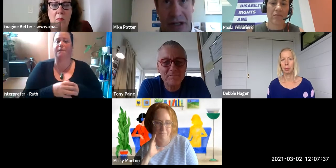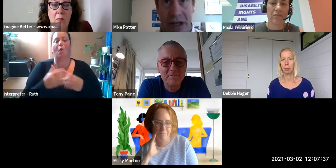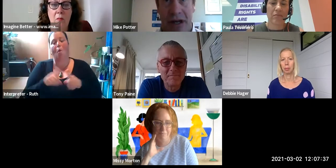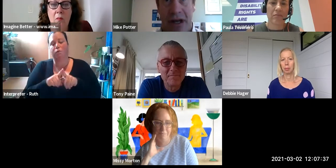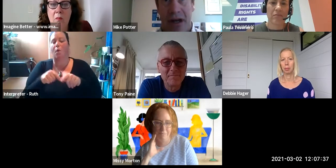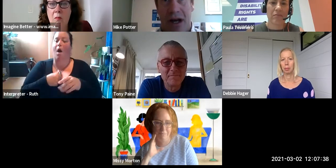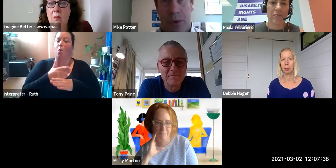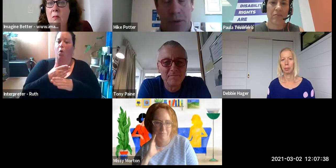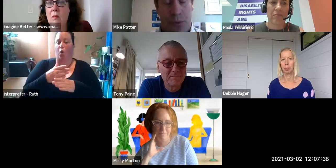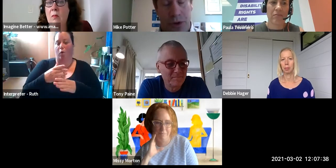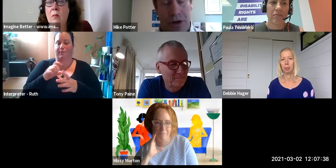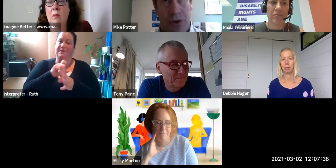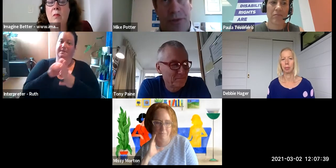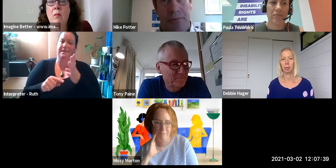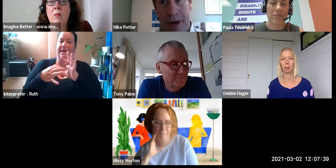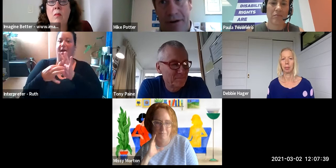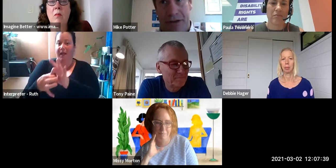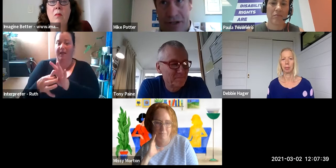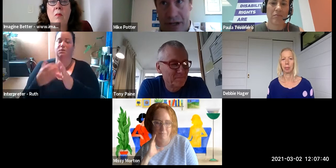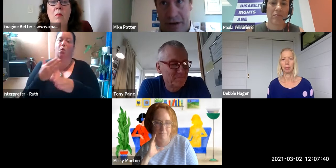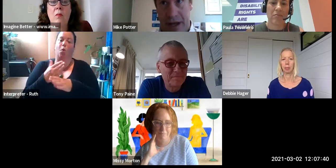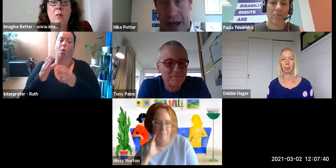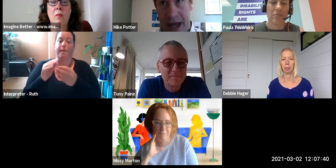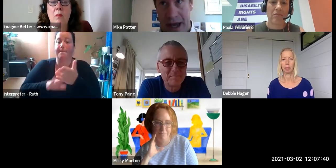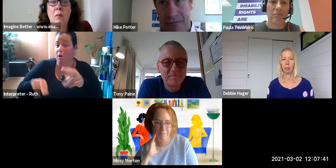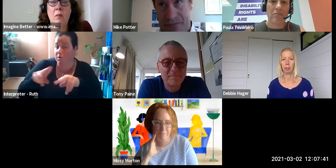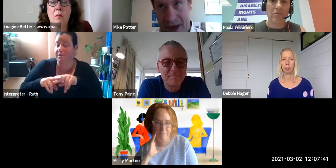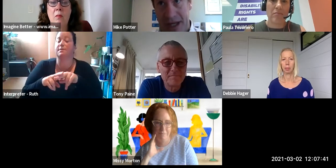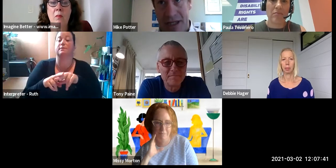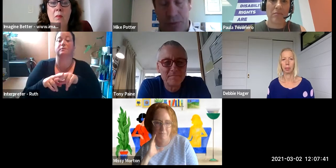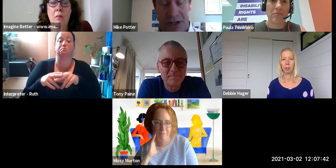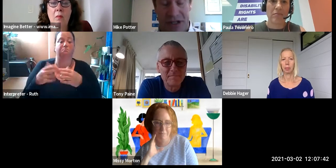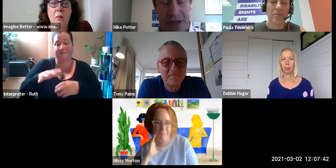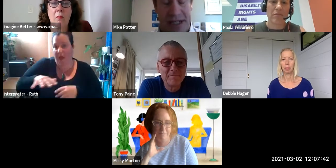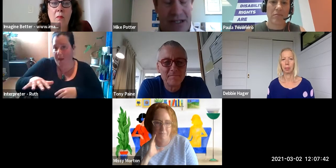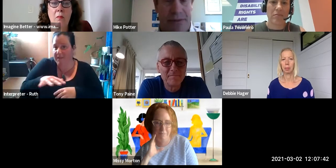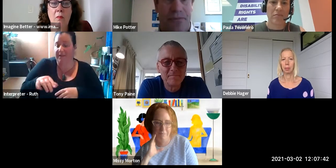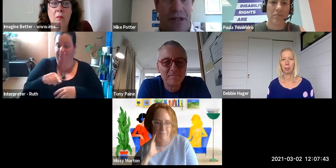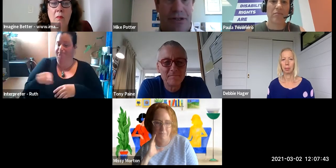Disability Connect, we work with parents and families with disabilities - so children with